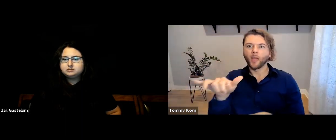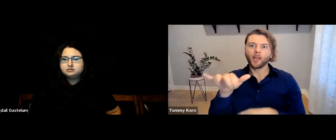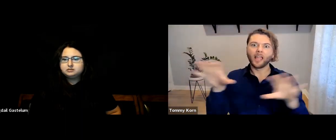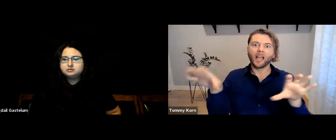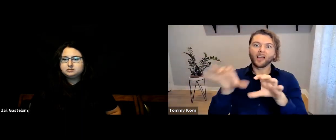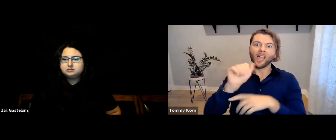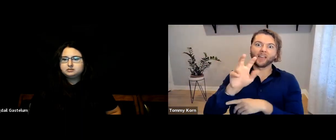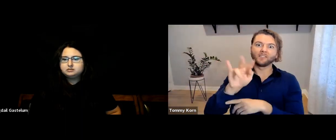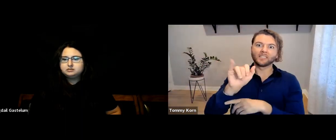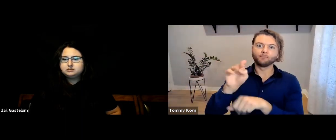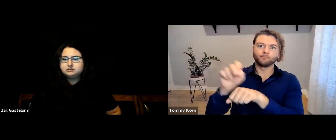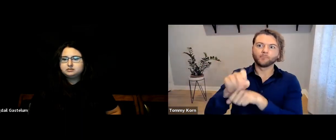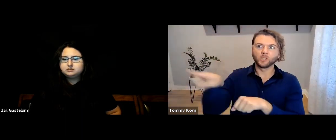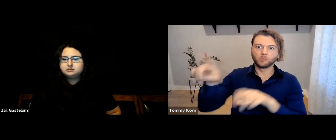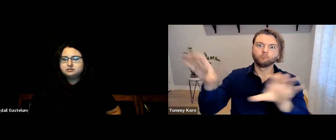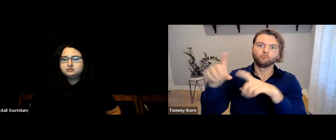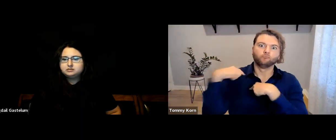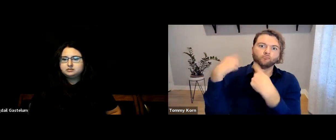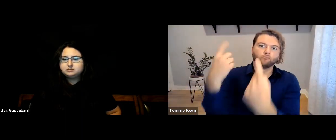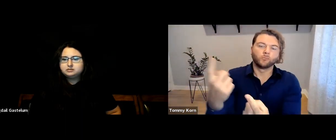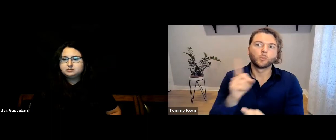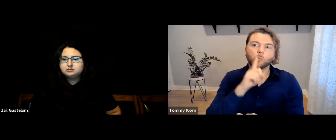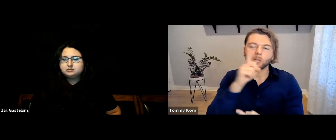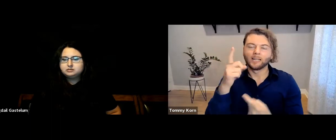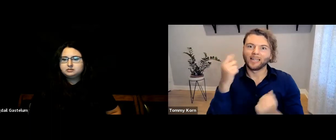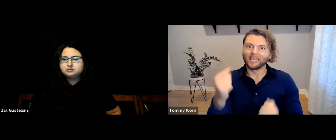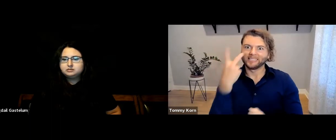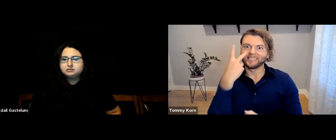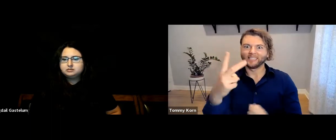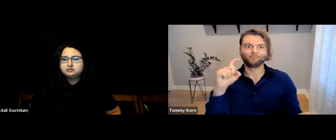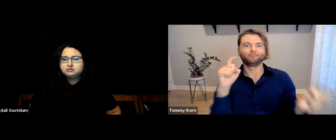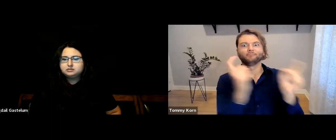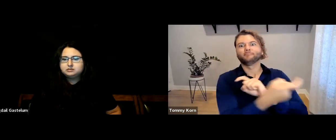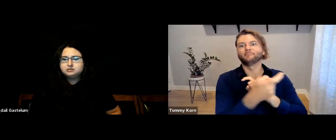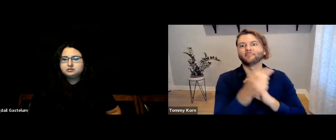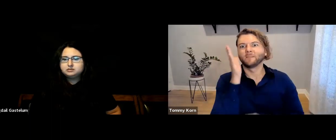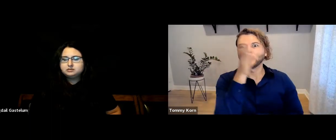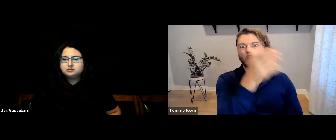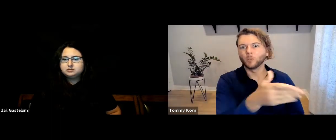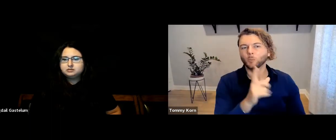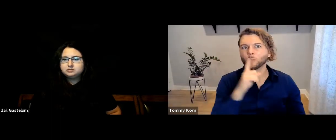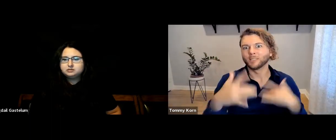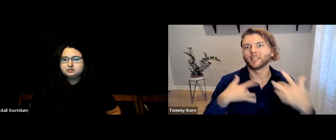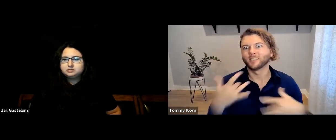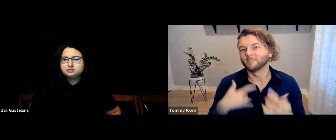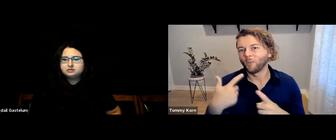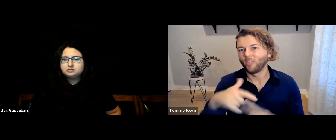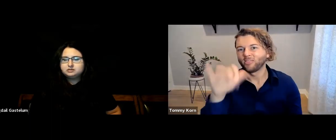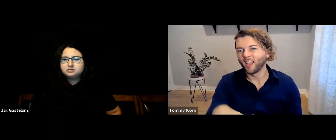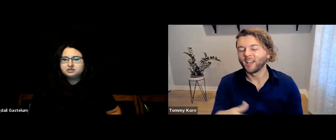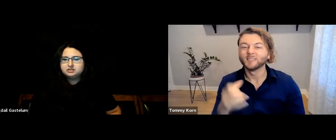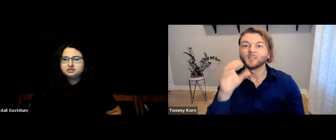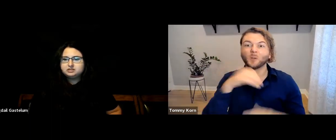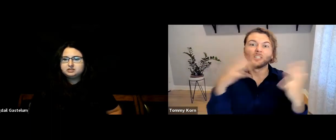So there is that activism going on, and I’m very excited that I do see change coming.